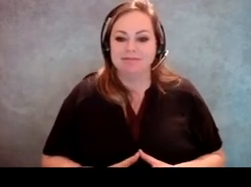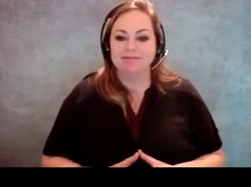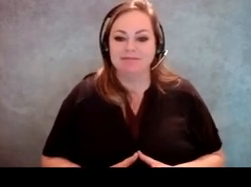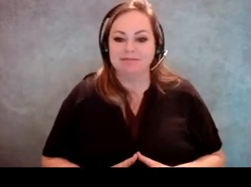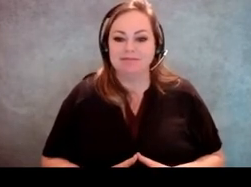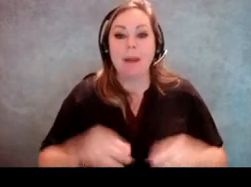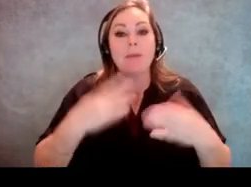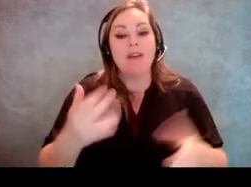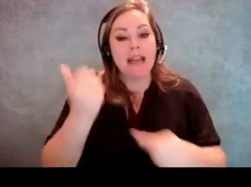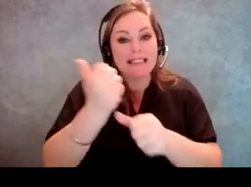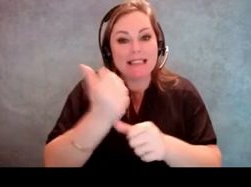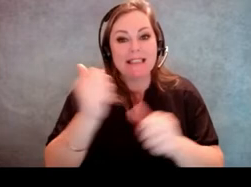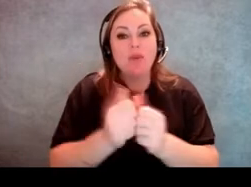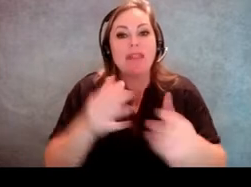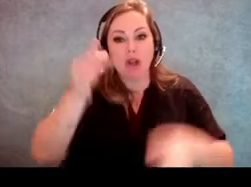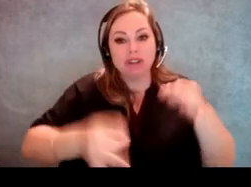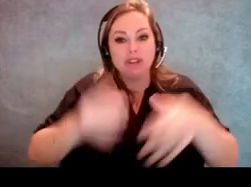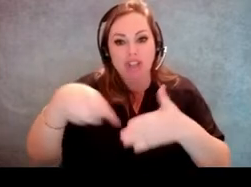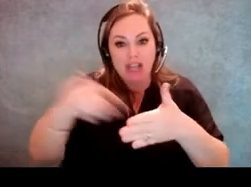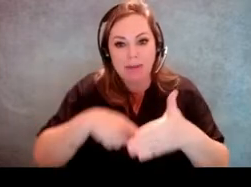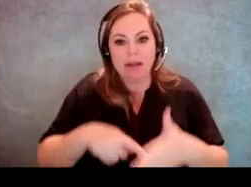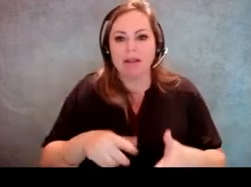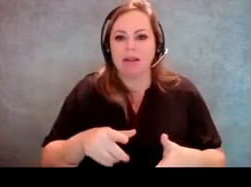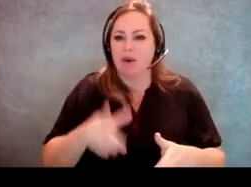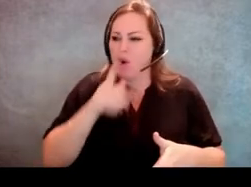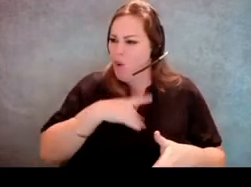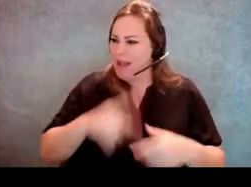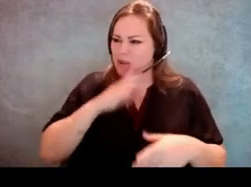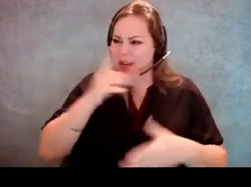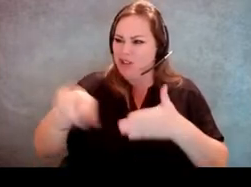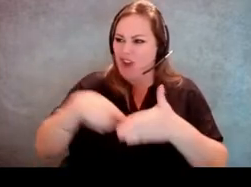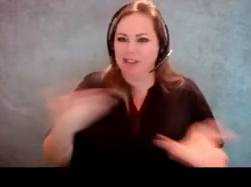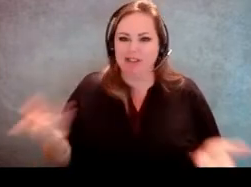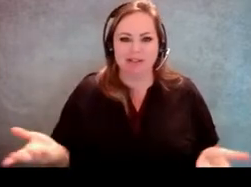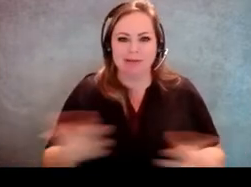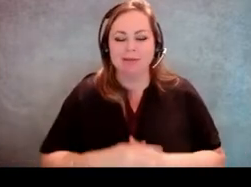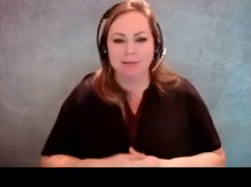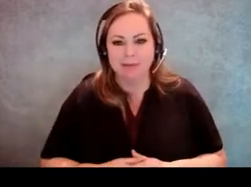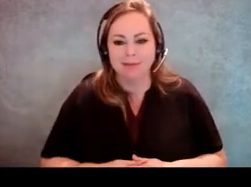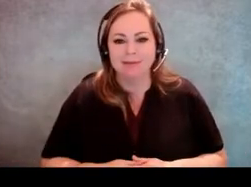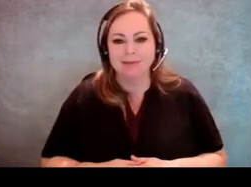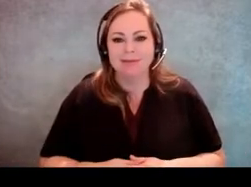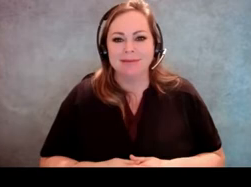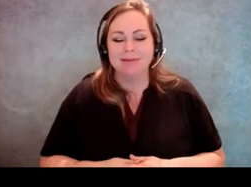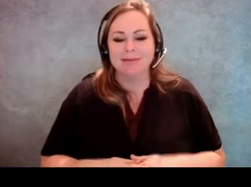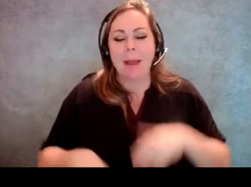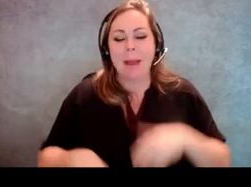Providing assistance without judgment. Nobody likes to be judged. So basically like we said before,